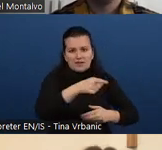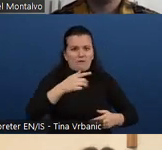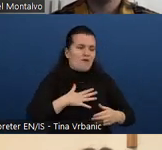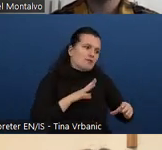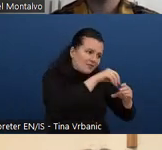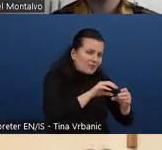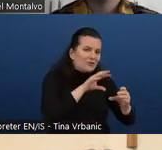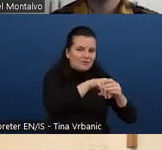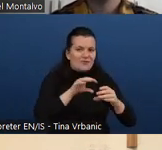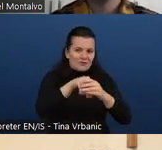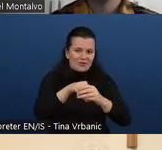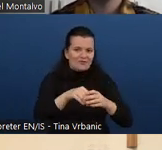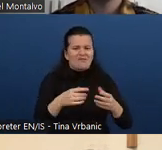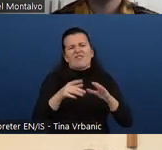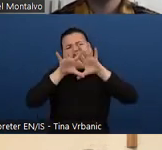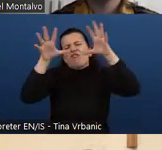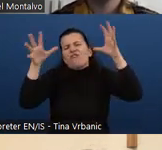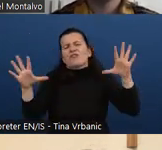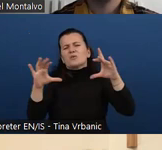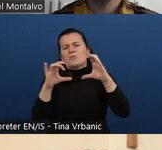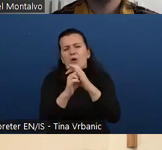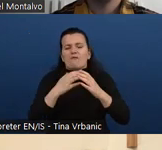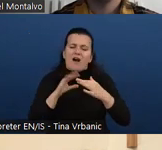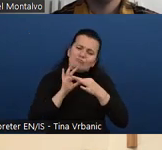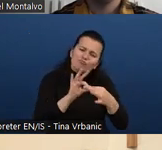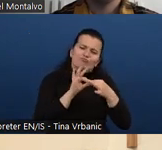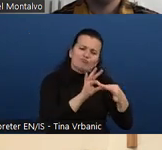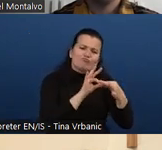But we want to have good connections out there.